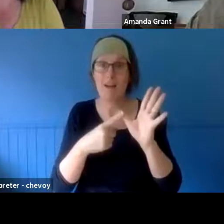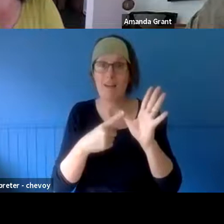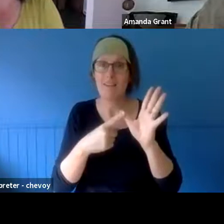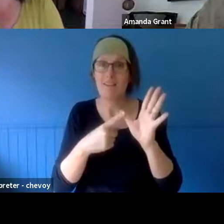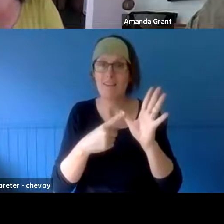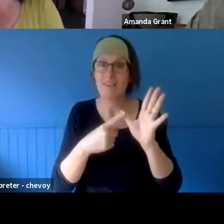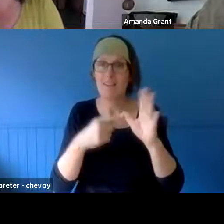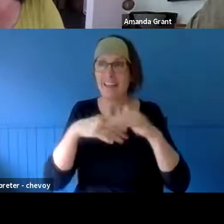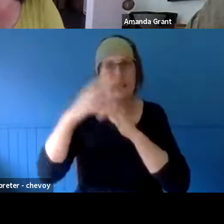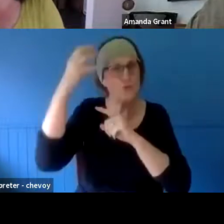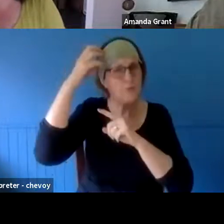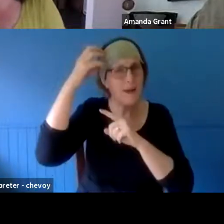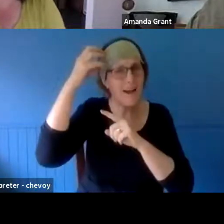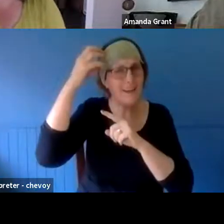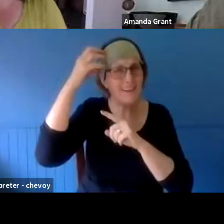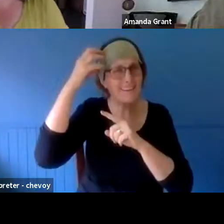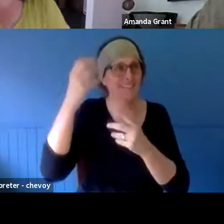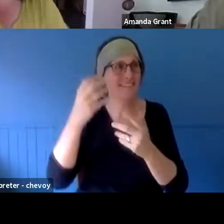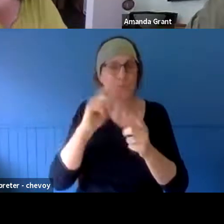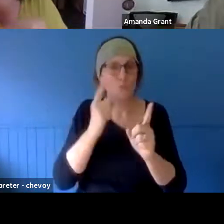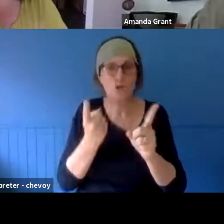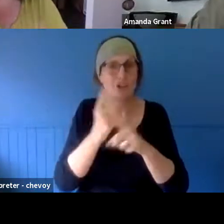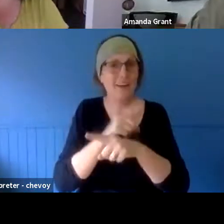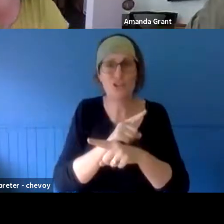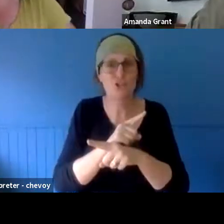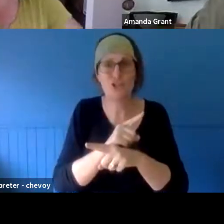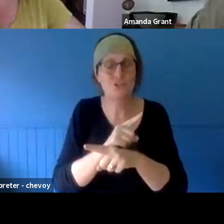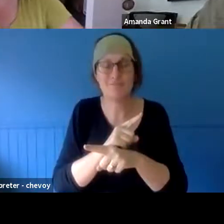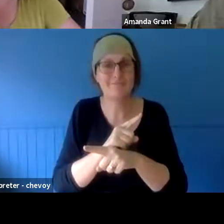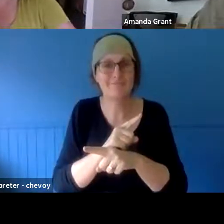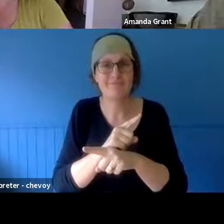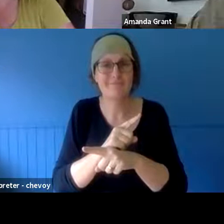changed with trauma is a really pre-verbal, prehistoric part that